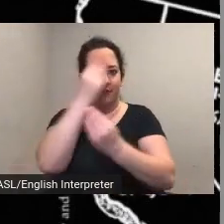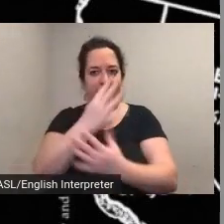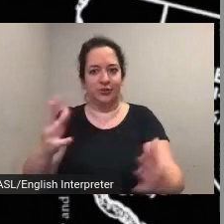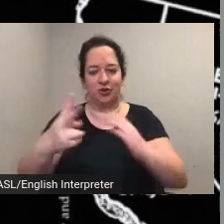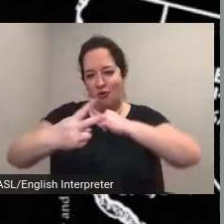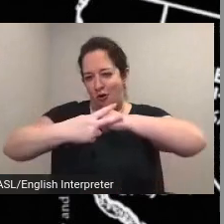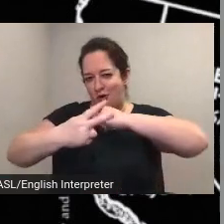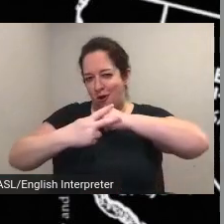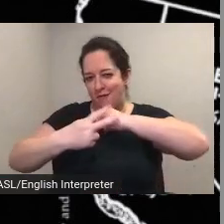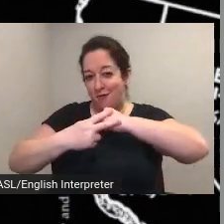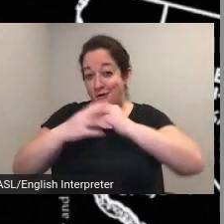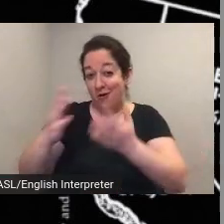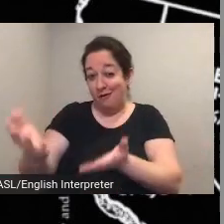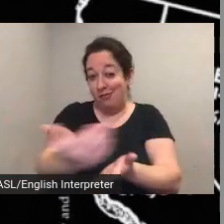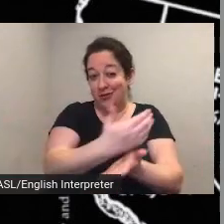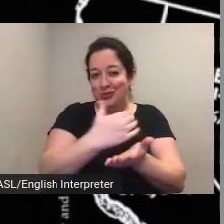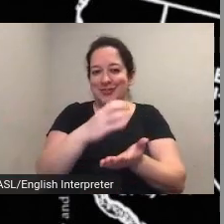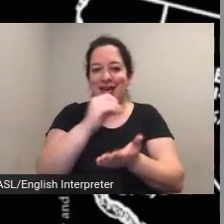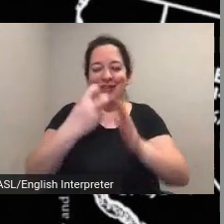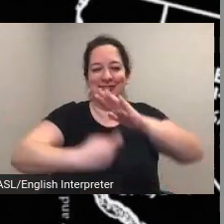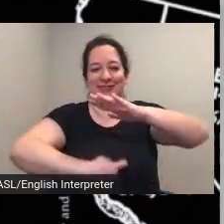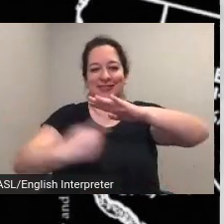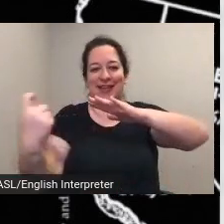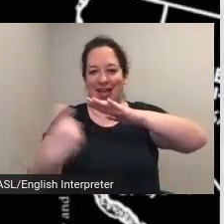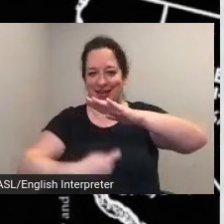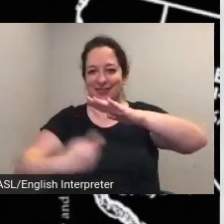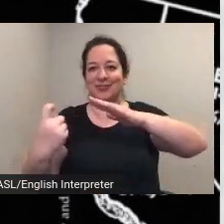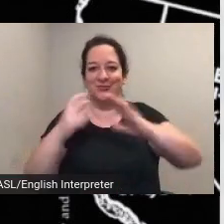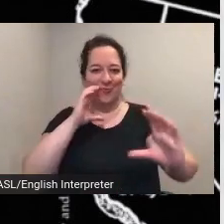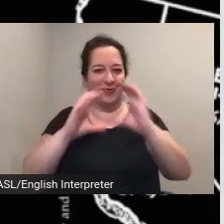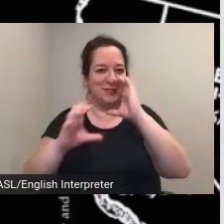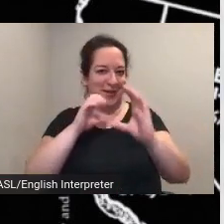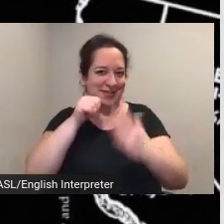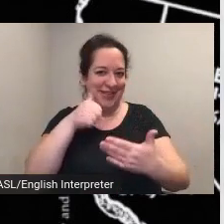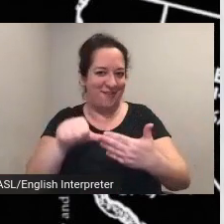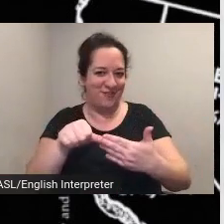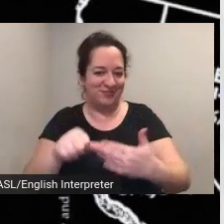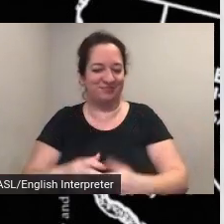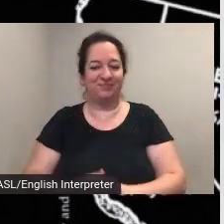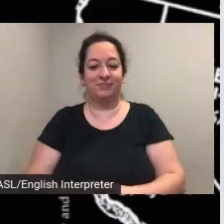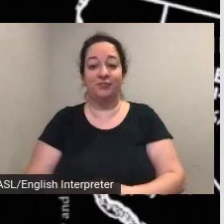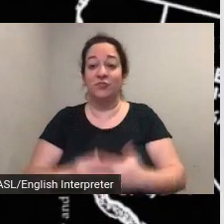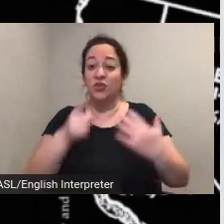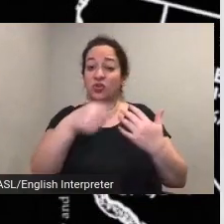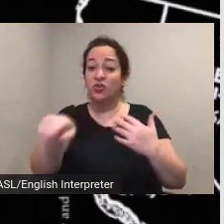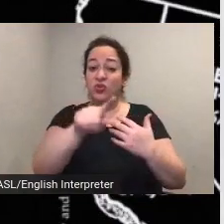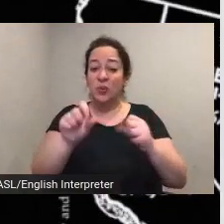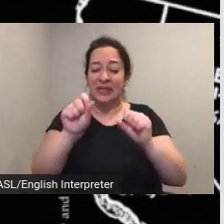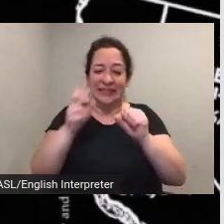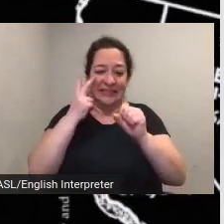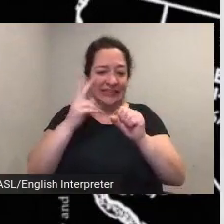correspondence on the map it is fascinating to see the vast correspondence network between suffragists